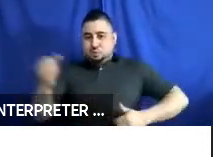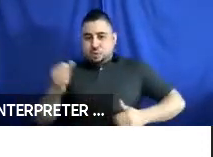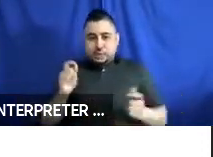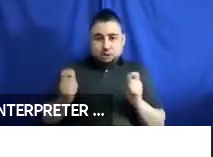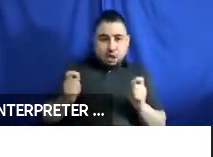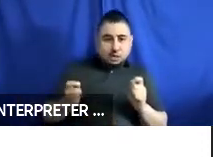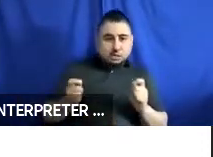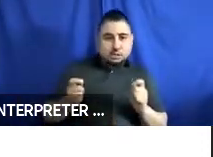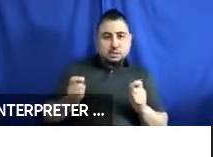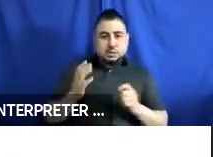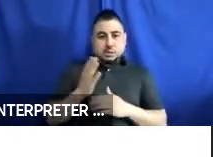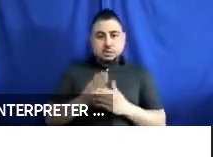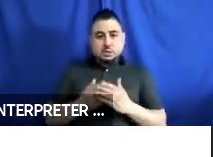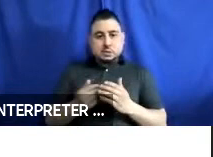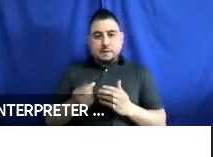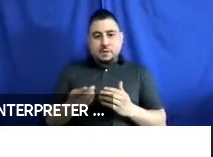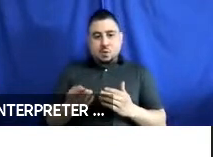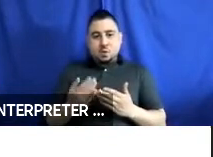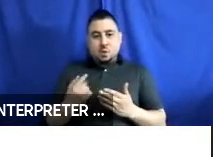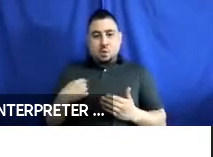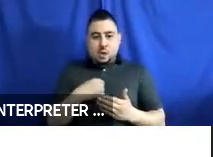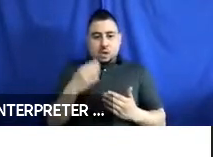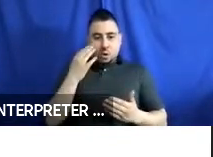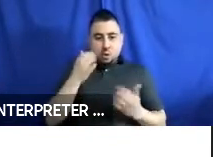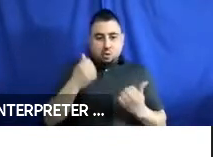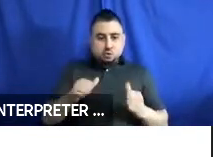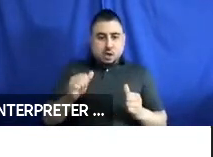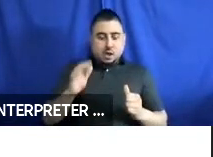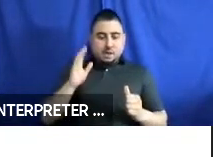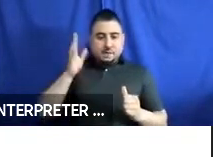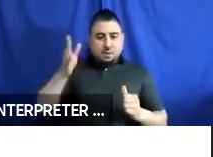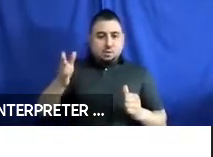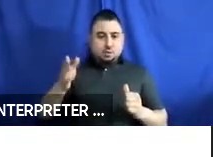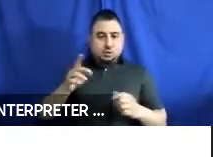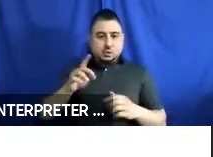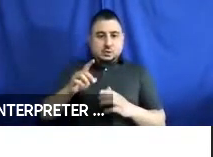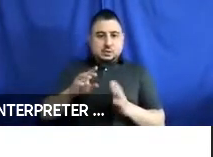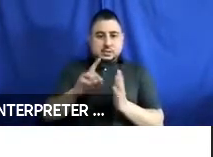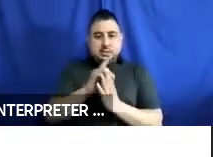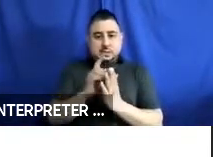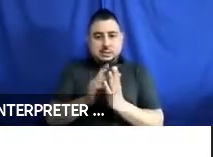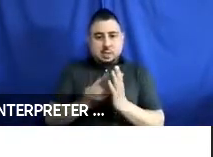Some things that we know that we are going to try on future iterations are possibly using